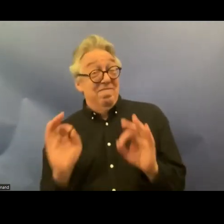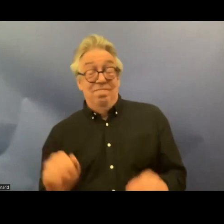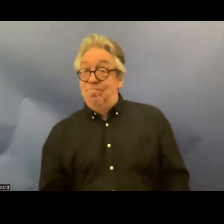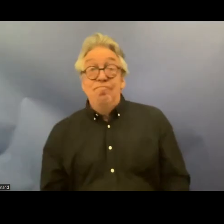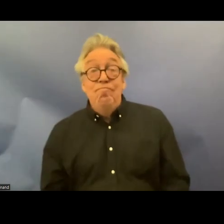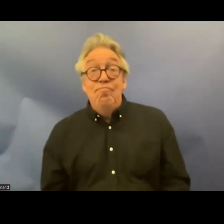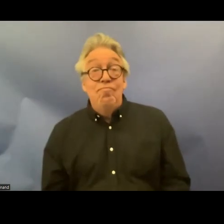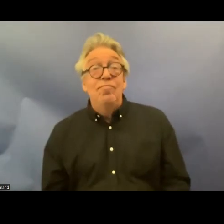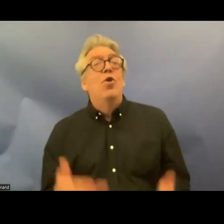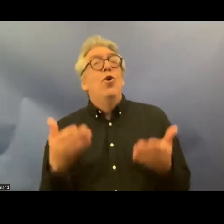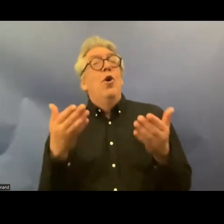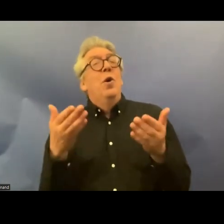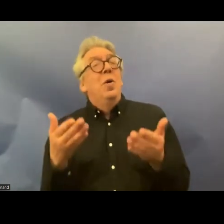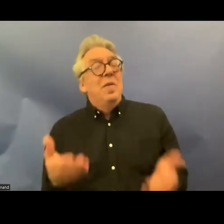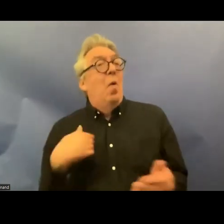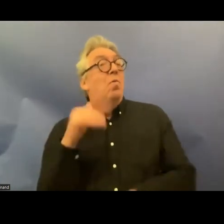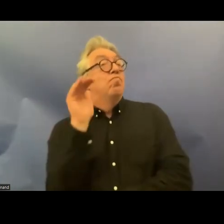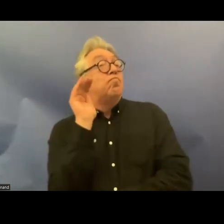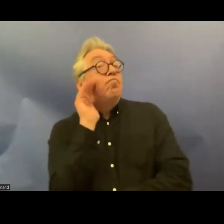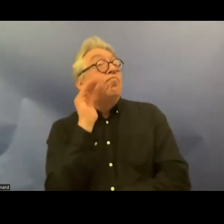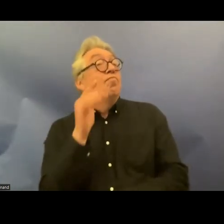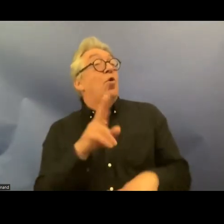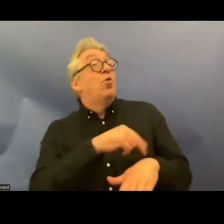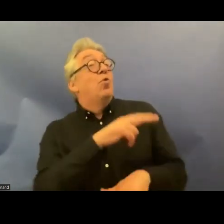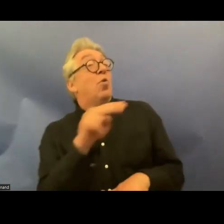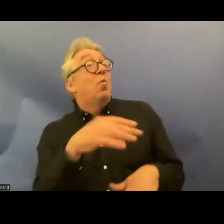we're going to look at the experience of Norway and we're also going to hear from